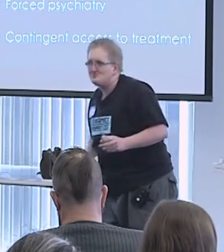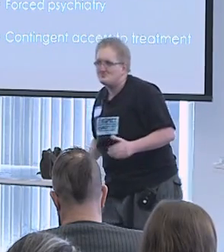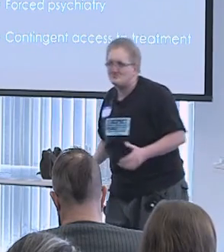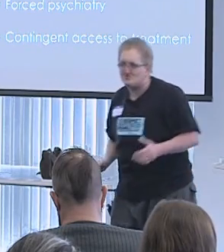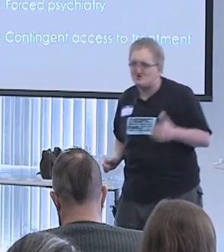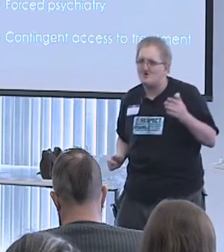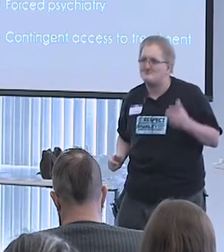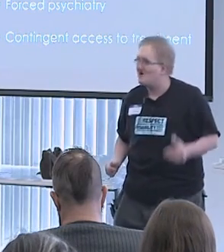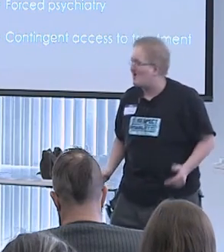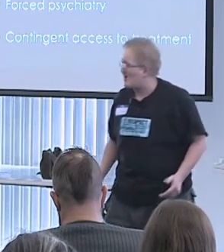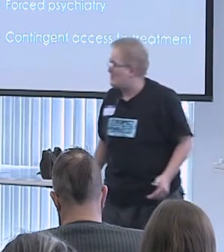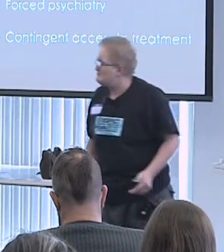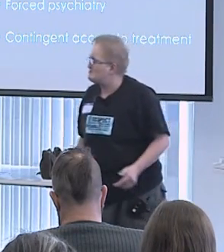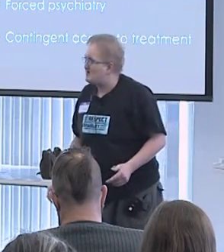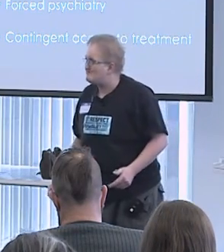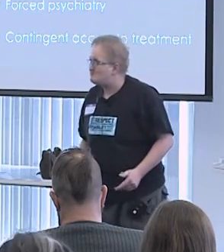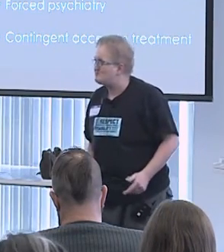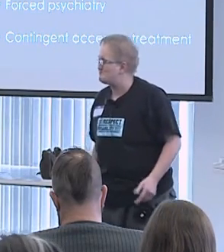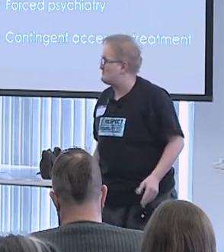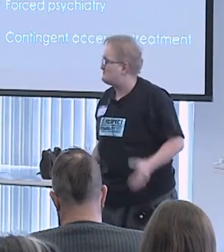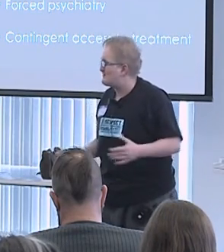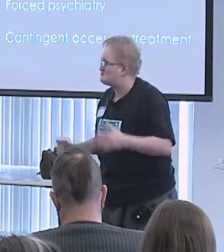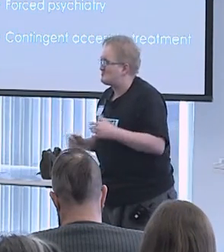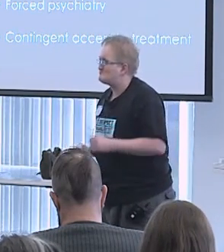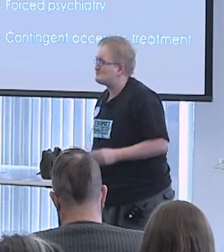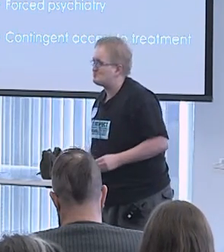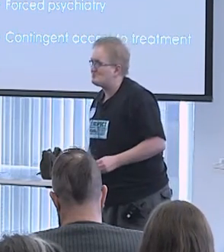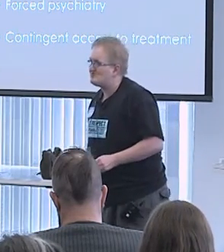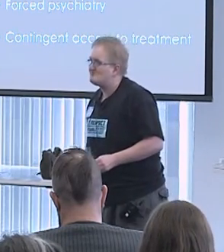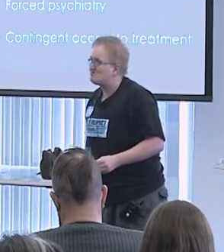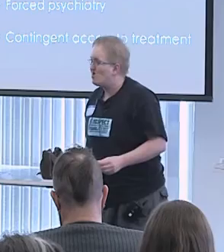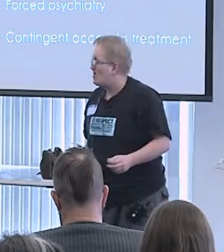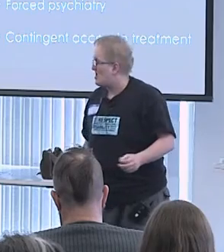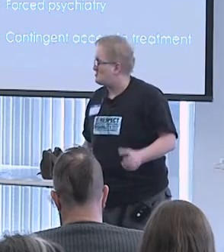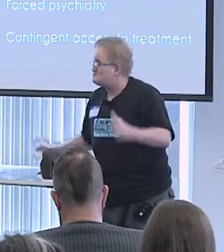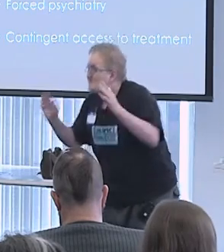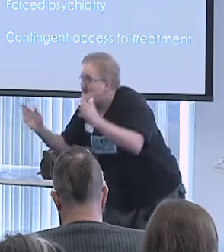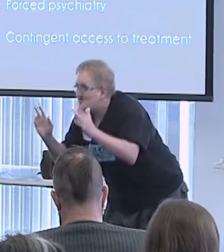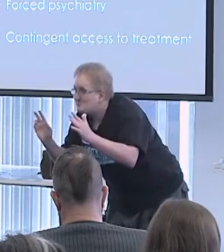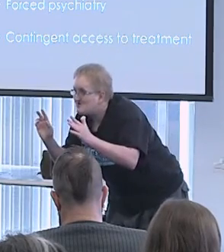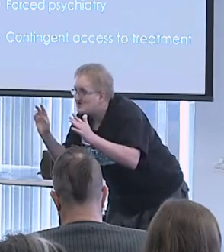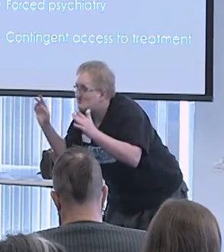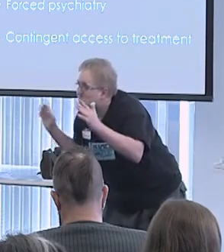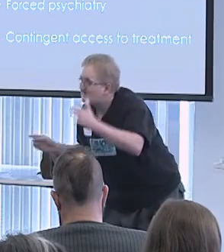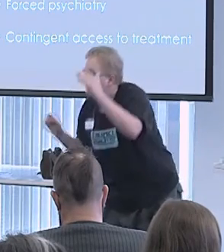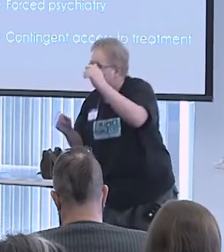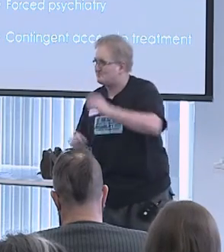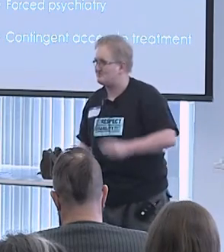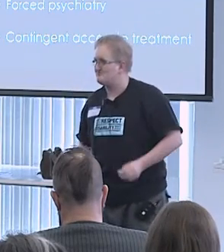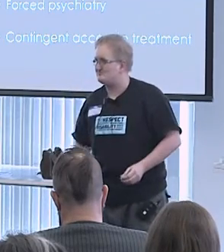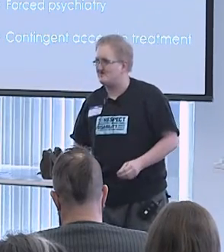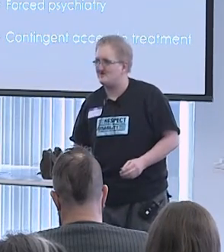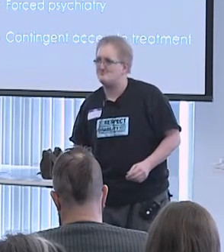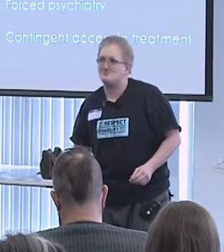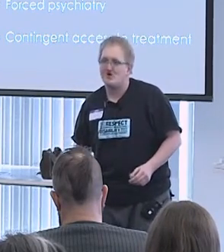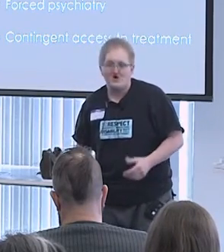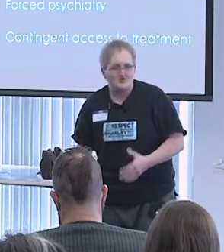with Ivar Lovaas, the founder of this program. Shouting into a kids face for some misbehavior.